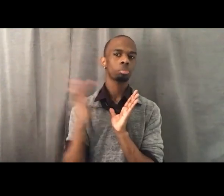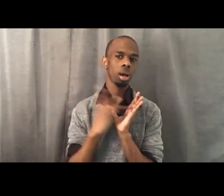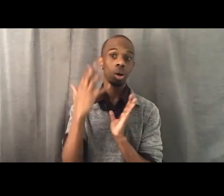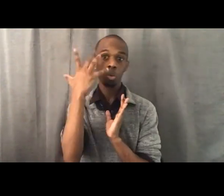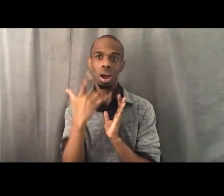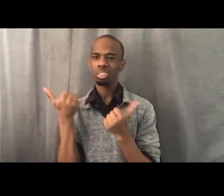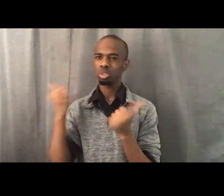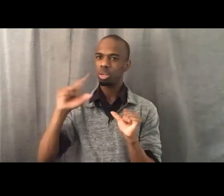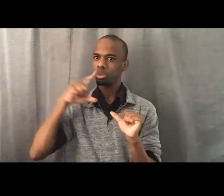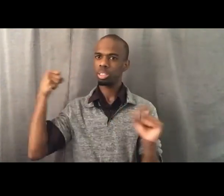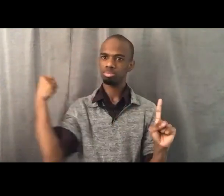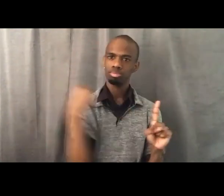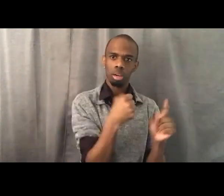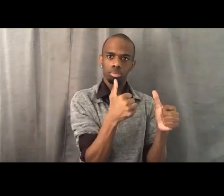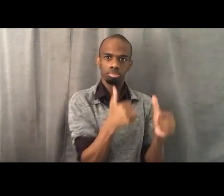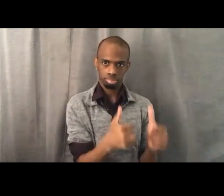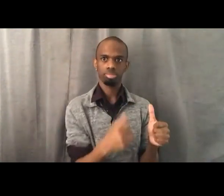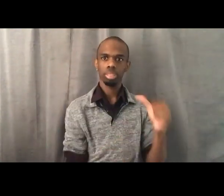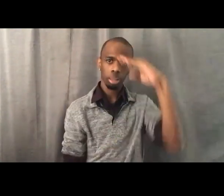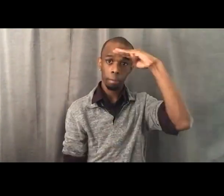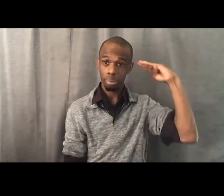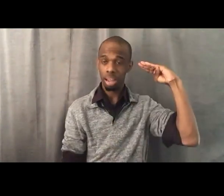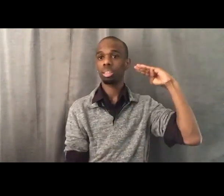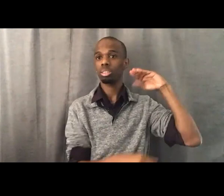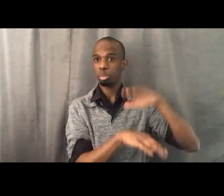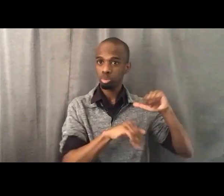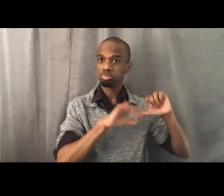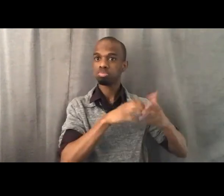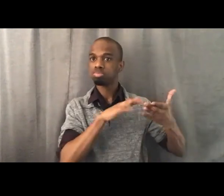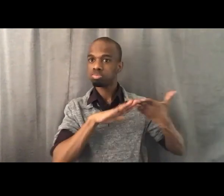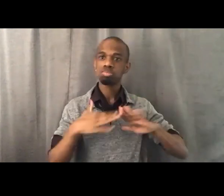The murders and assassinations of our people,